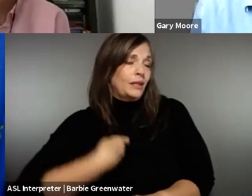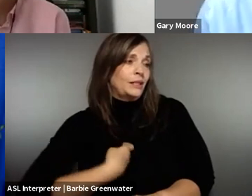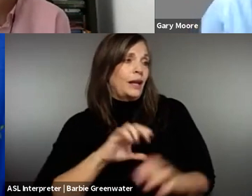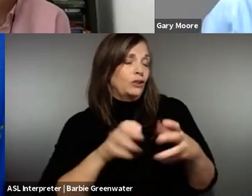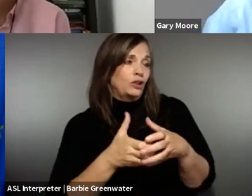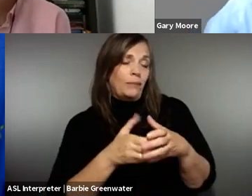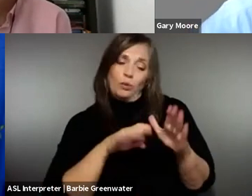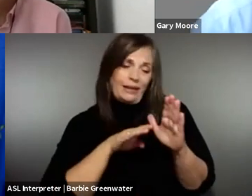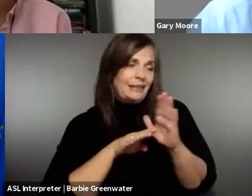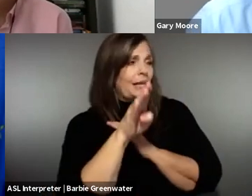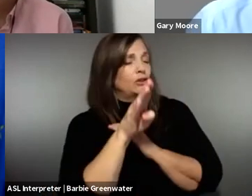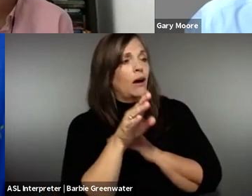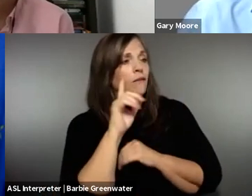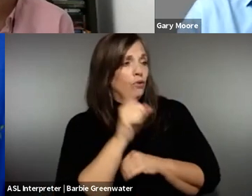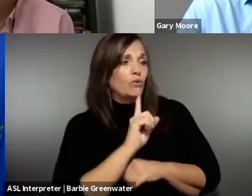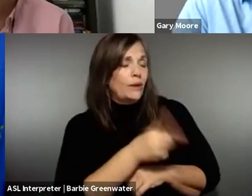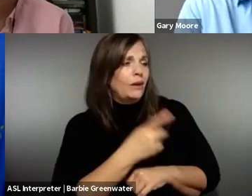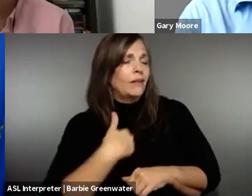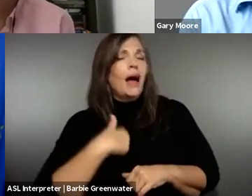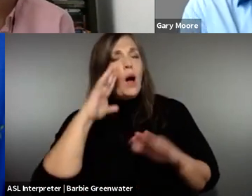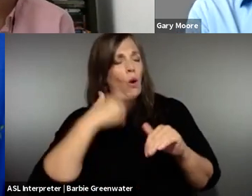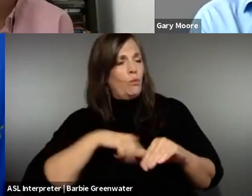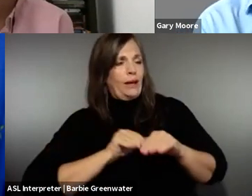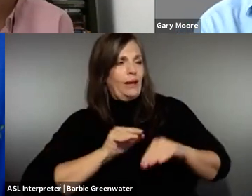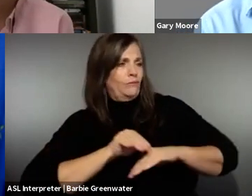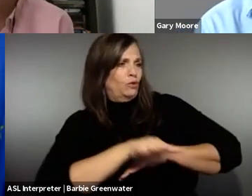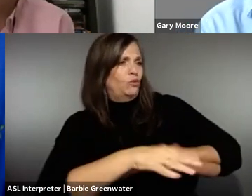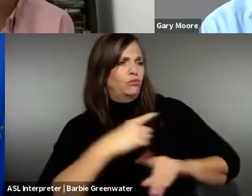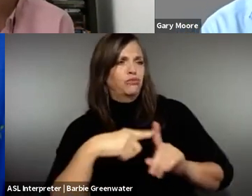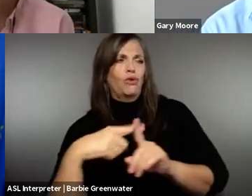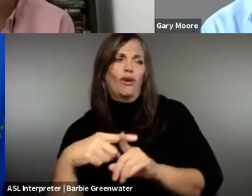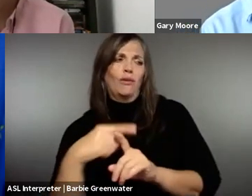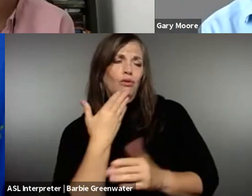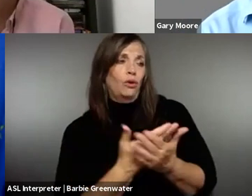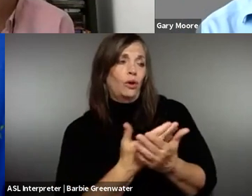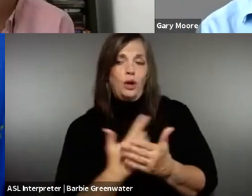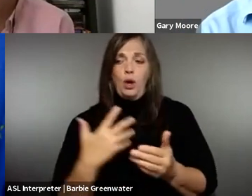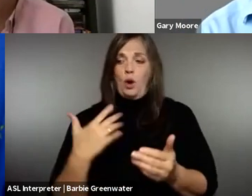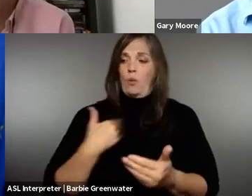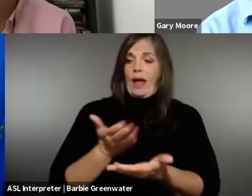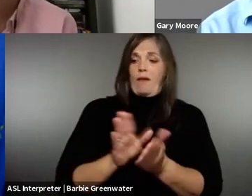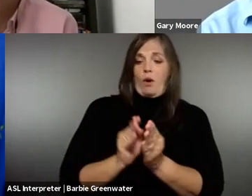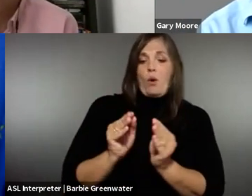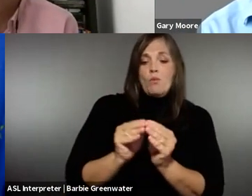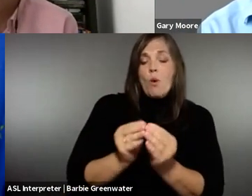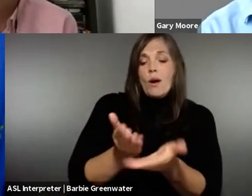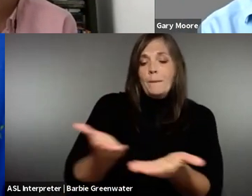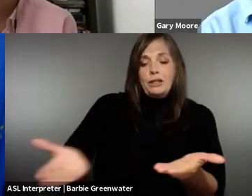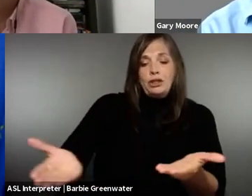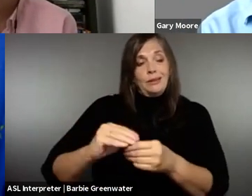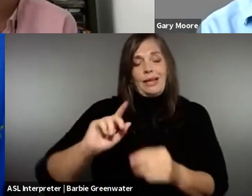Yeah. So good luck with the Spanish chapter what it sort of takes off. I really hope that we can do a lot of good, because when